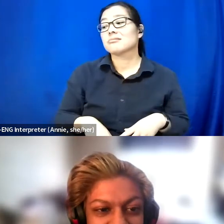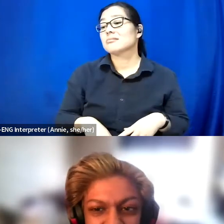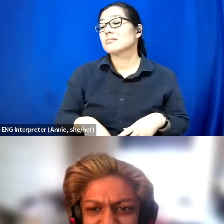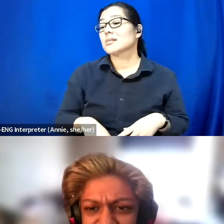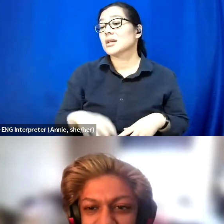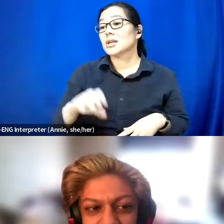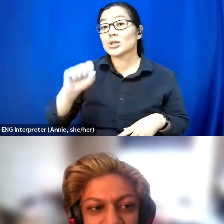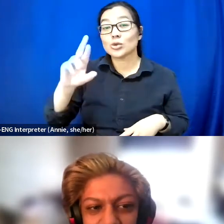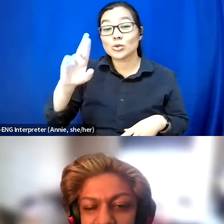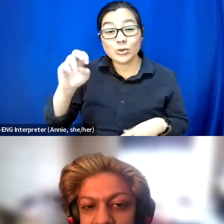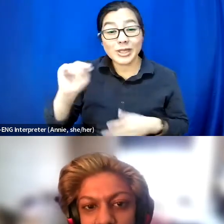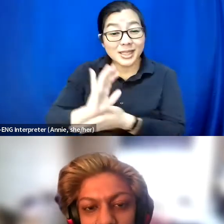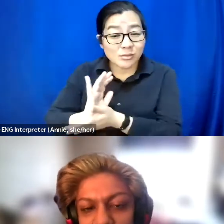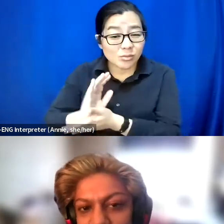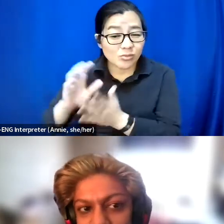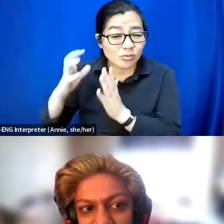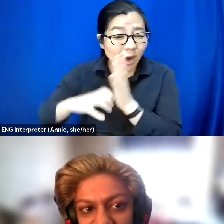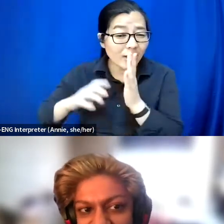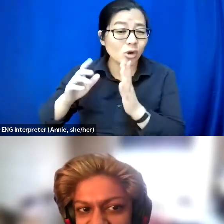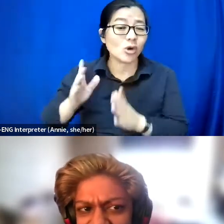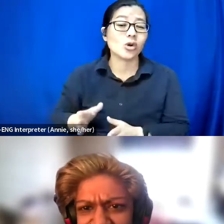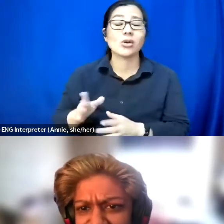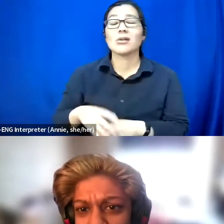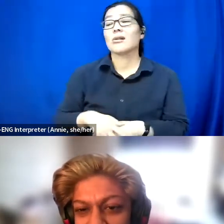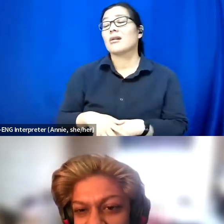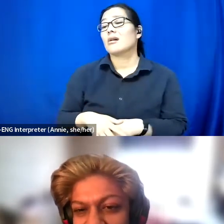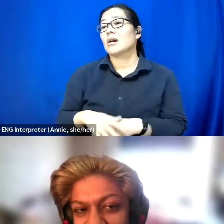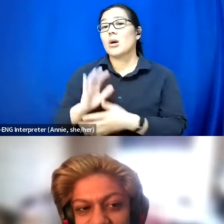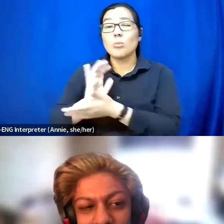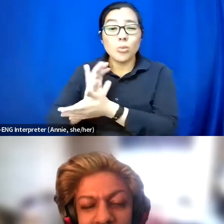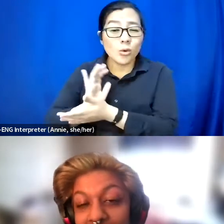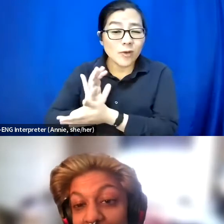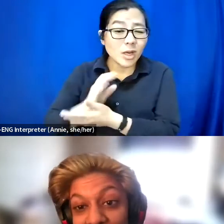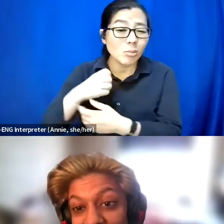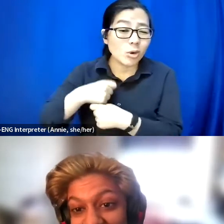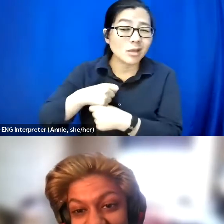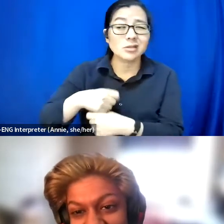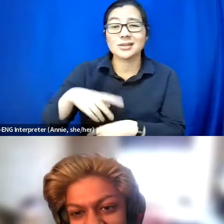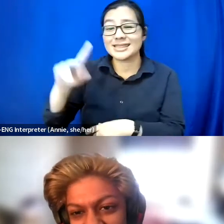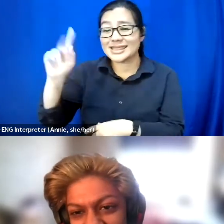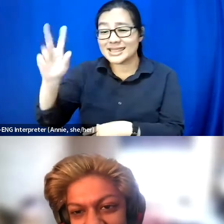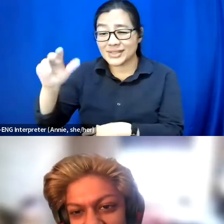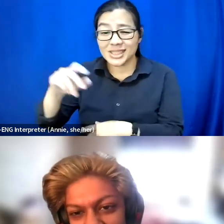I wanted to do movie productions, TV productions. My life is TV.